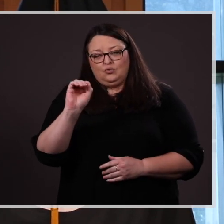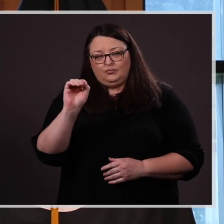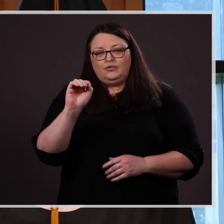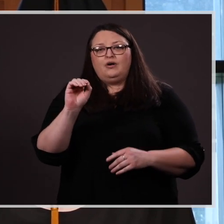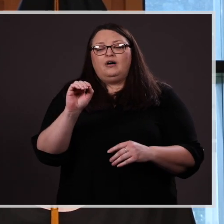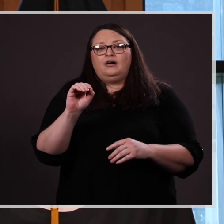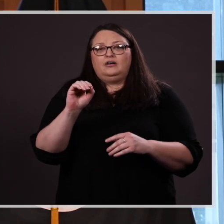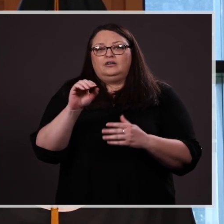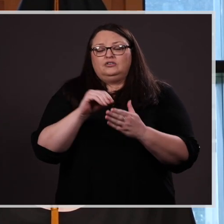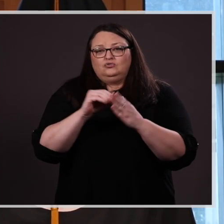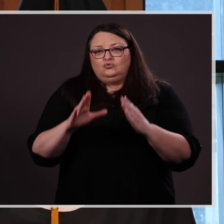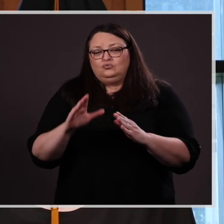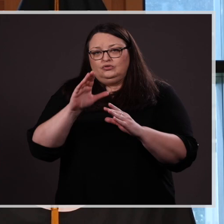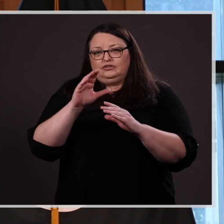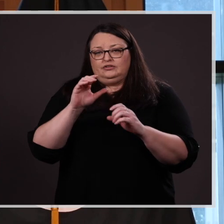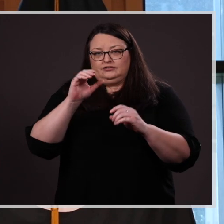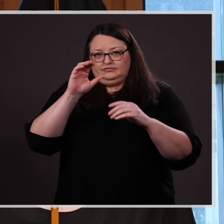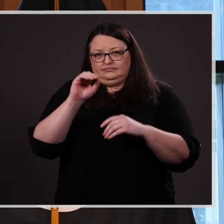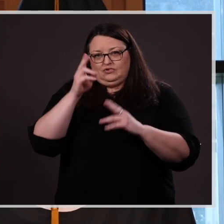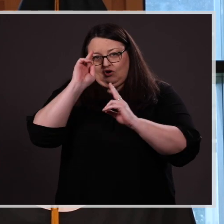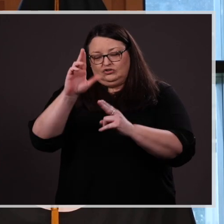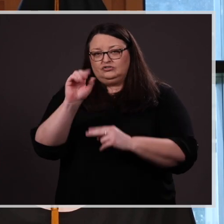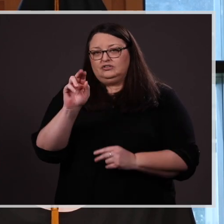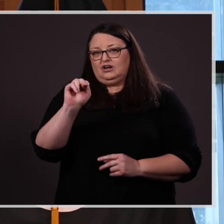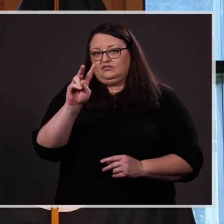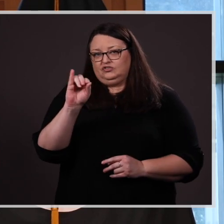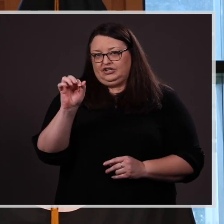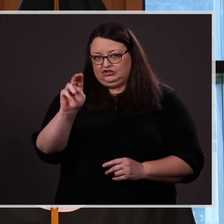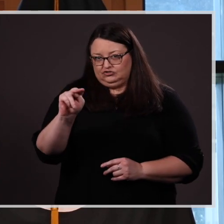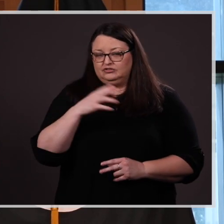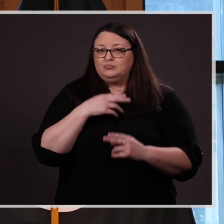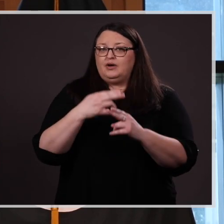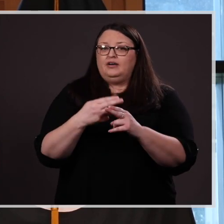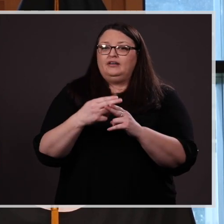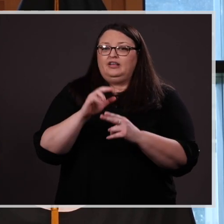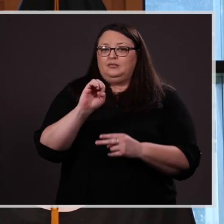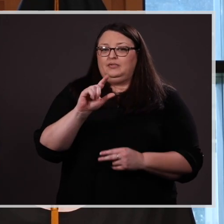My name is Elliot Ostler and I am the President of the UNO Faculty Senate. As I look back